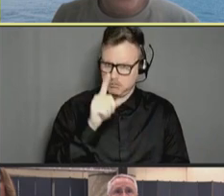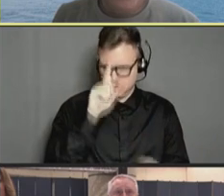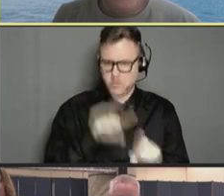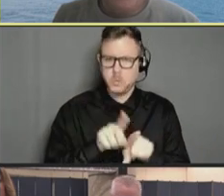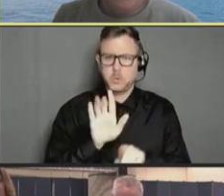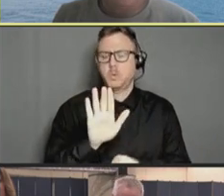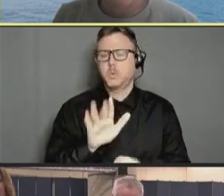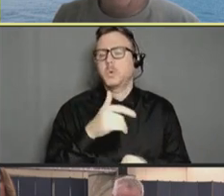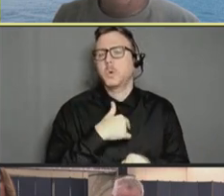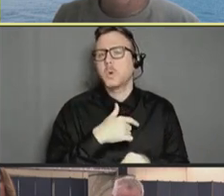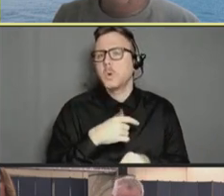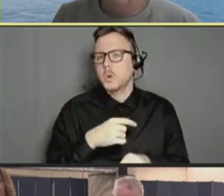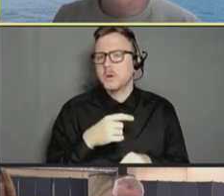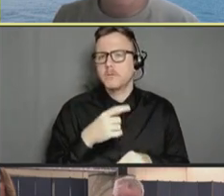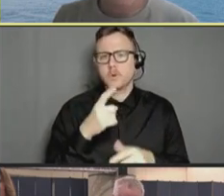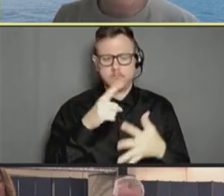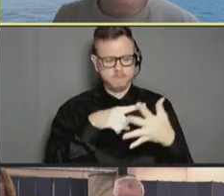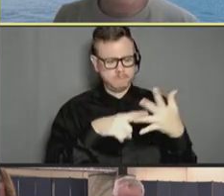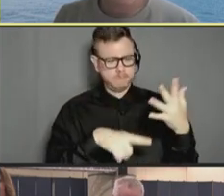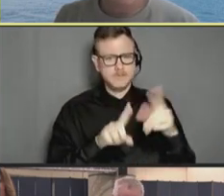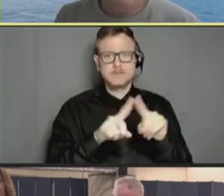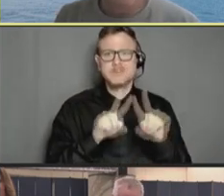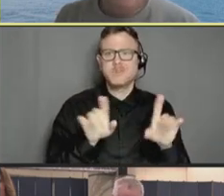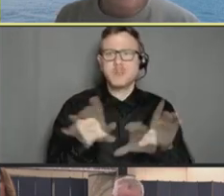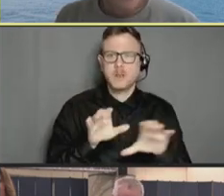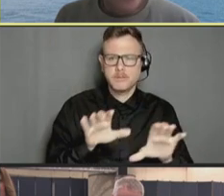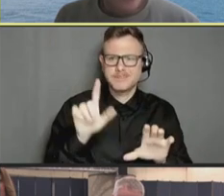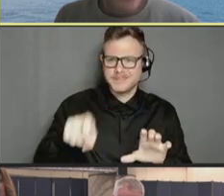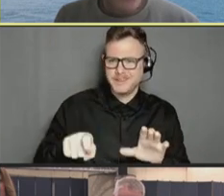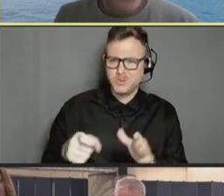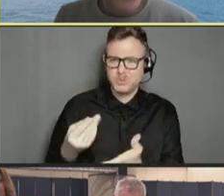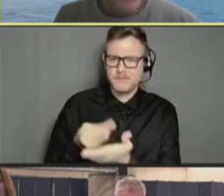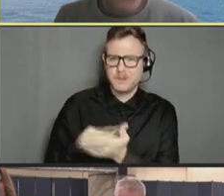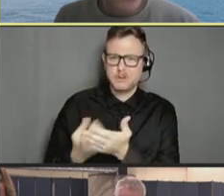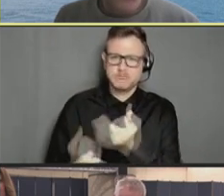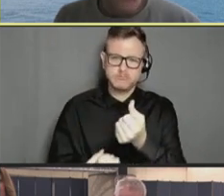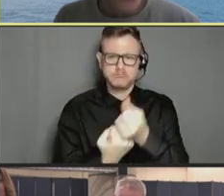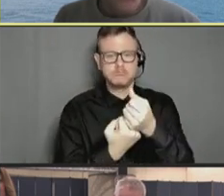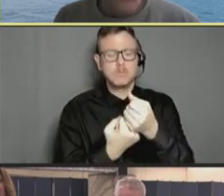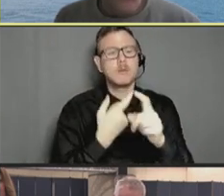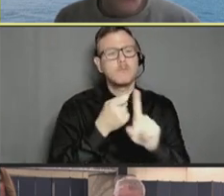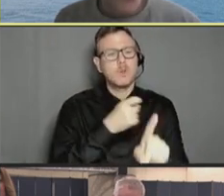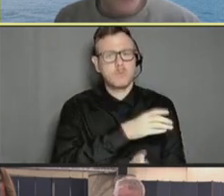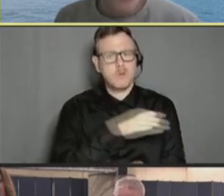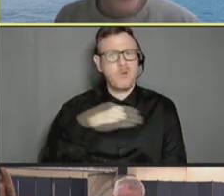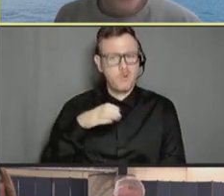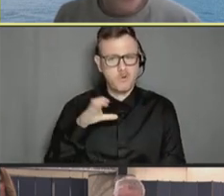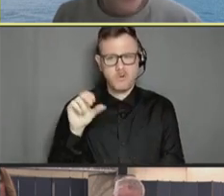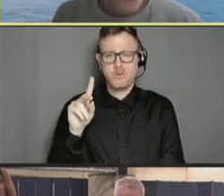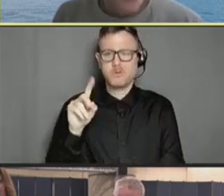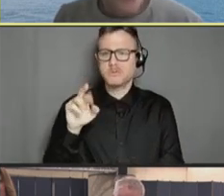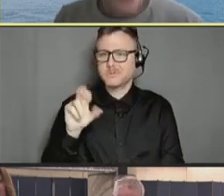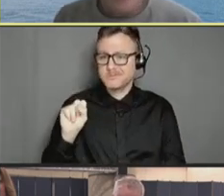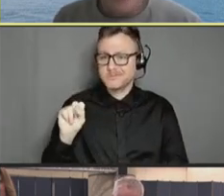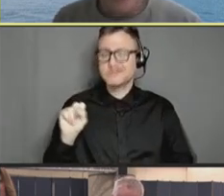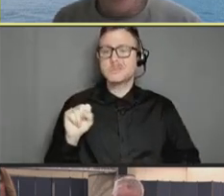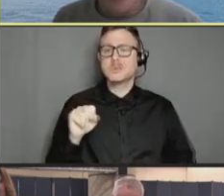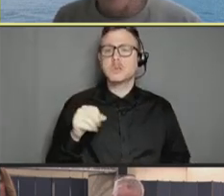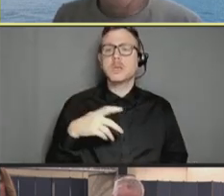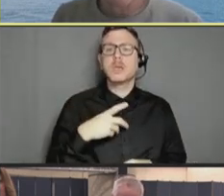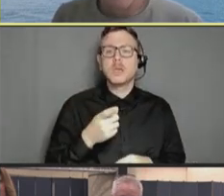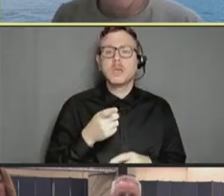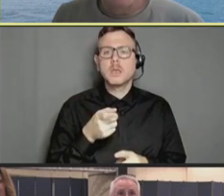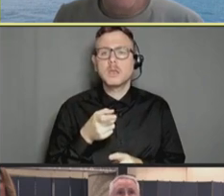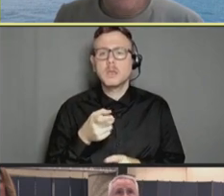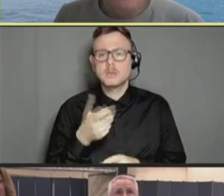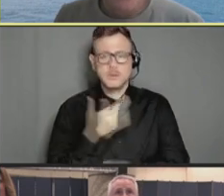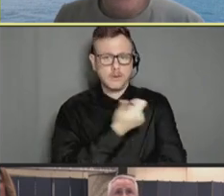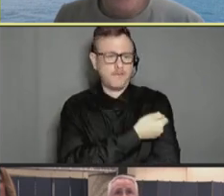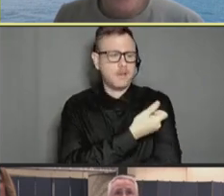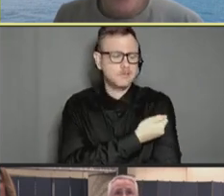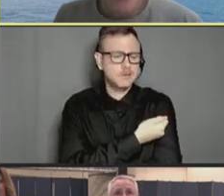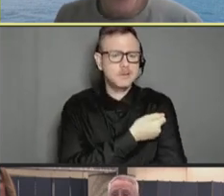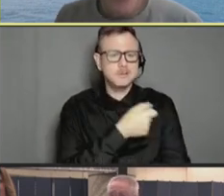these many important activities to be funded by Congress and new data -- vaccine safety